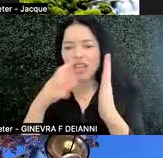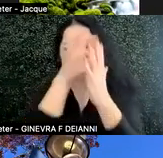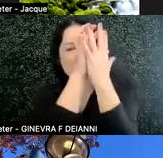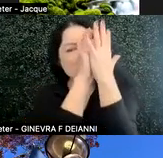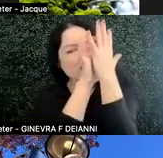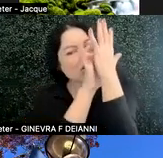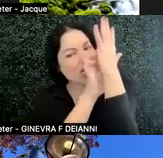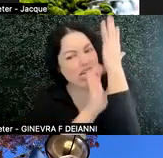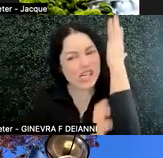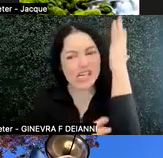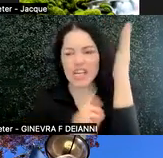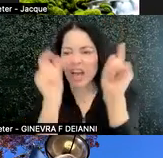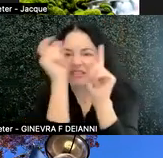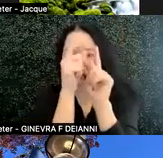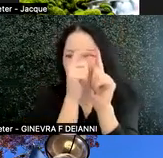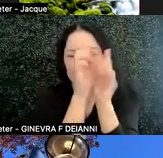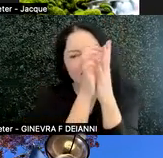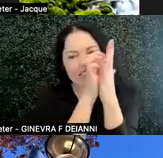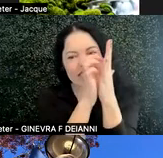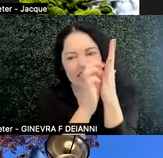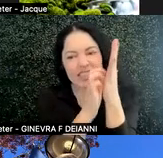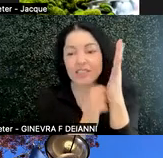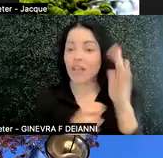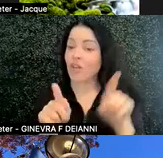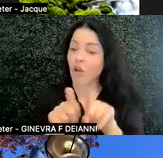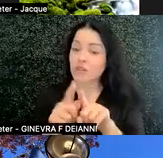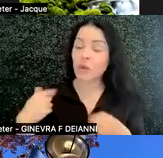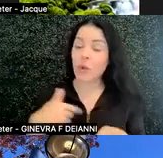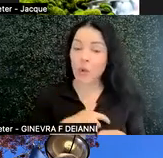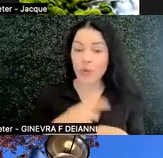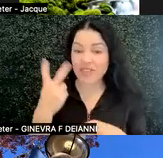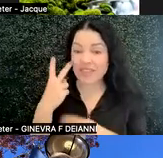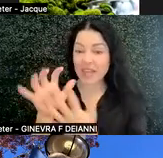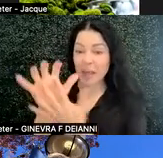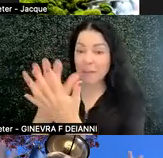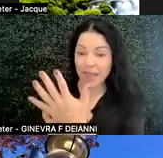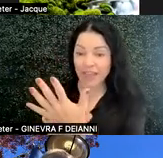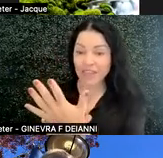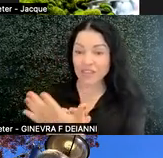And we've then also been in a situation where we have a page to read that has white space